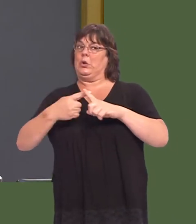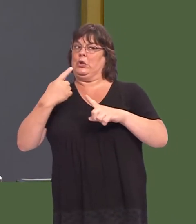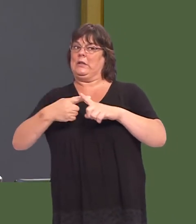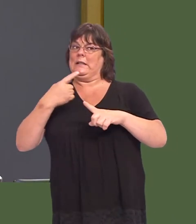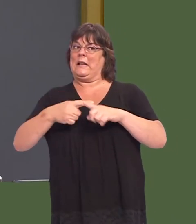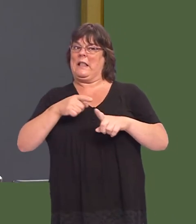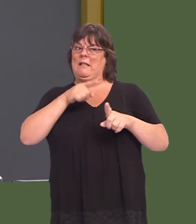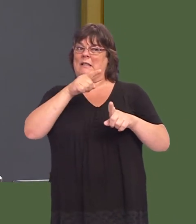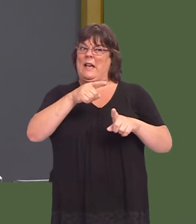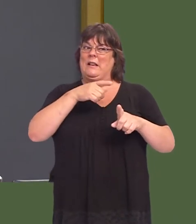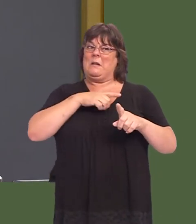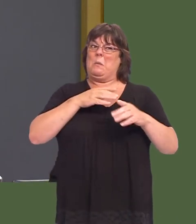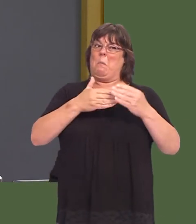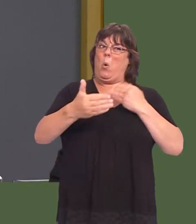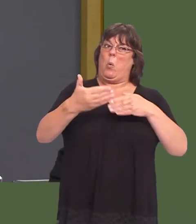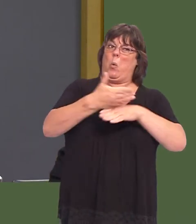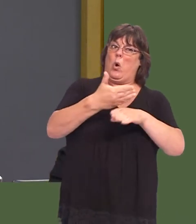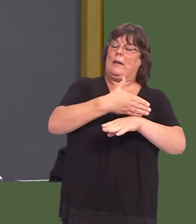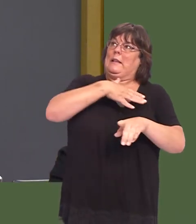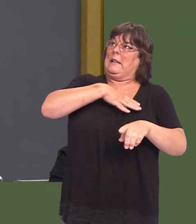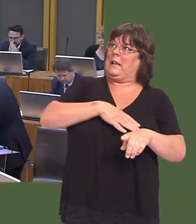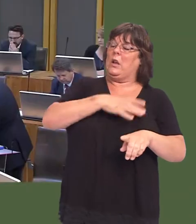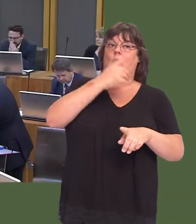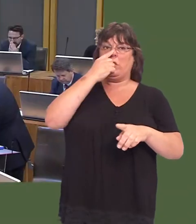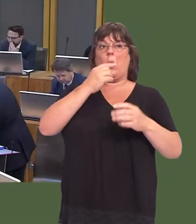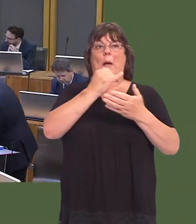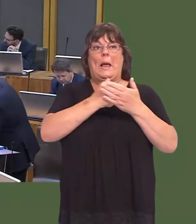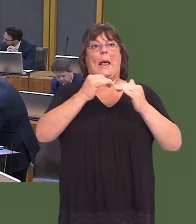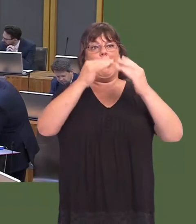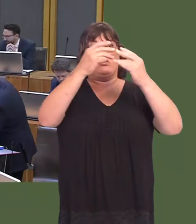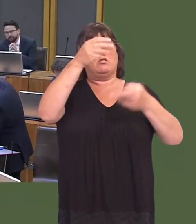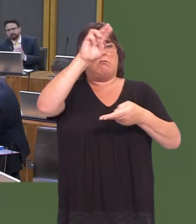Does the Government accept that assessment and what specific steps will the Government take on the basis of the committeeís report?